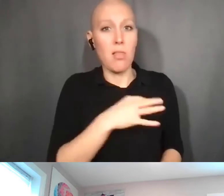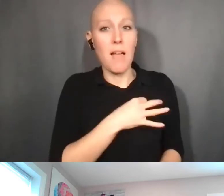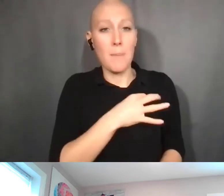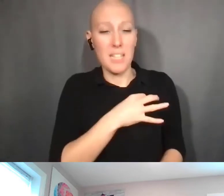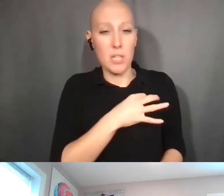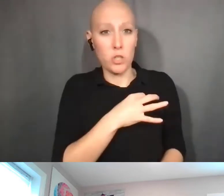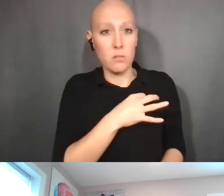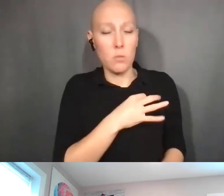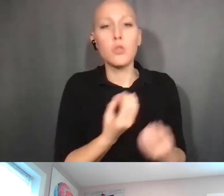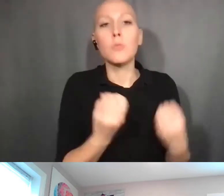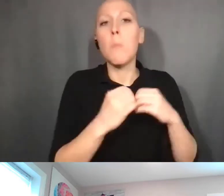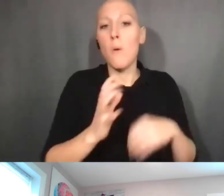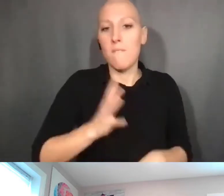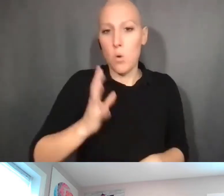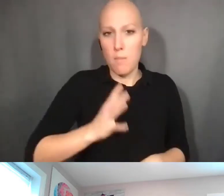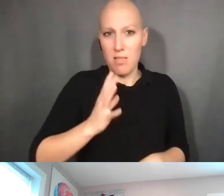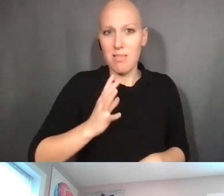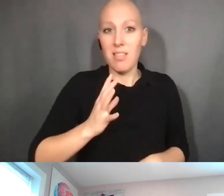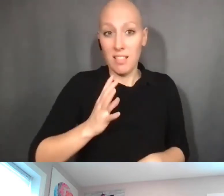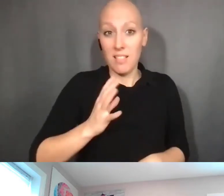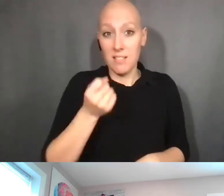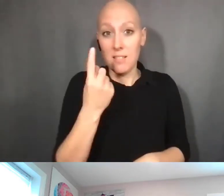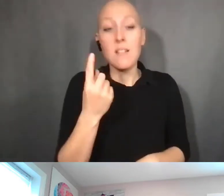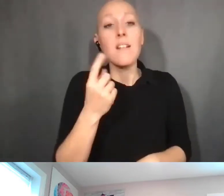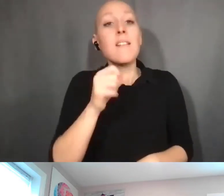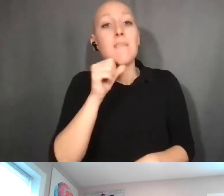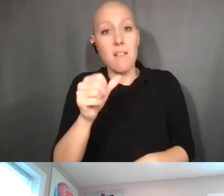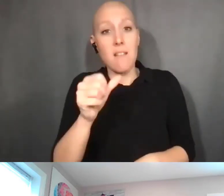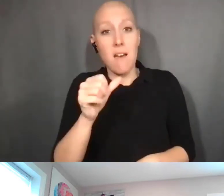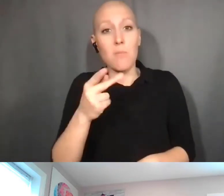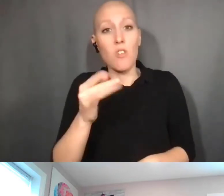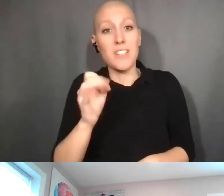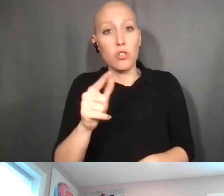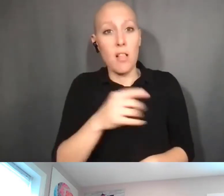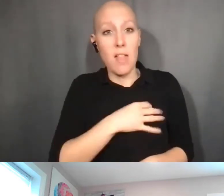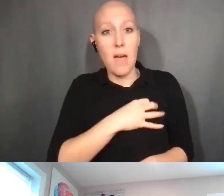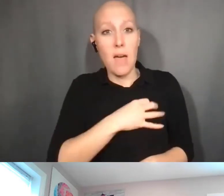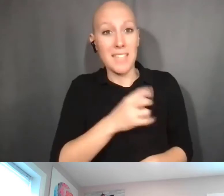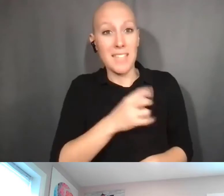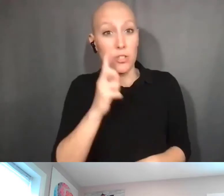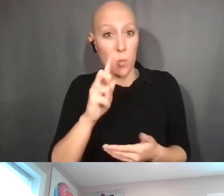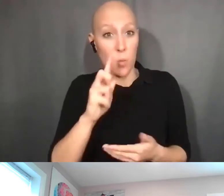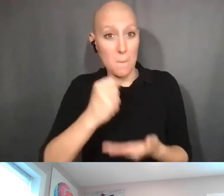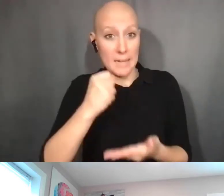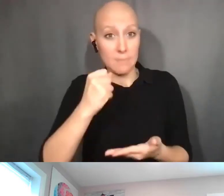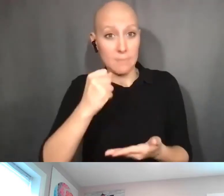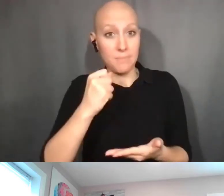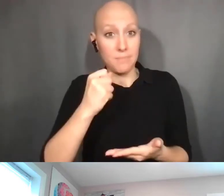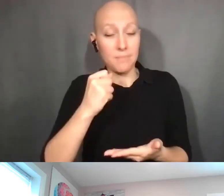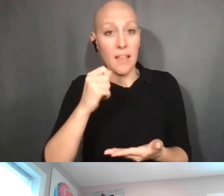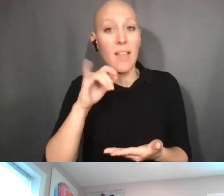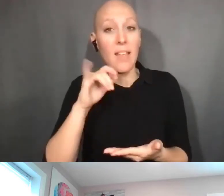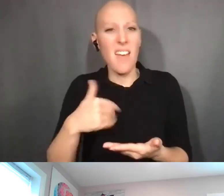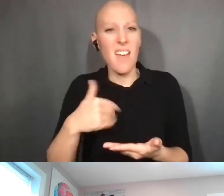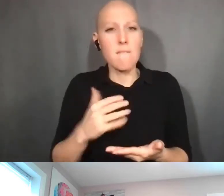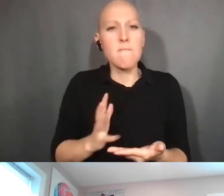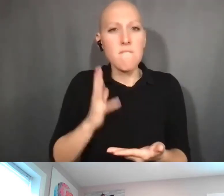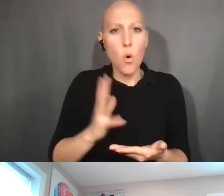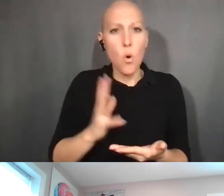That nonprovisional patent application is going to have formal claims. It's going to have diagrams.